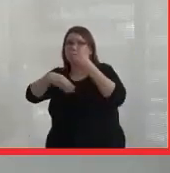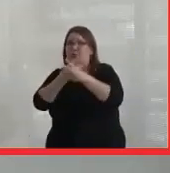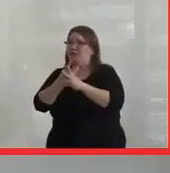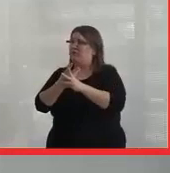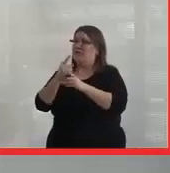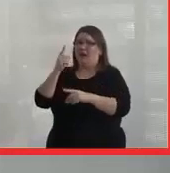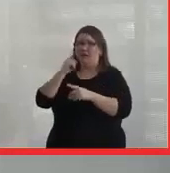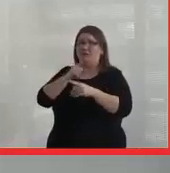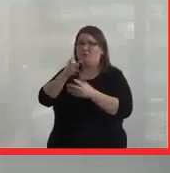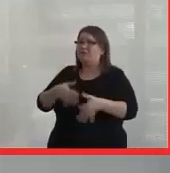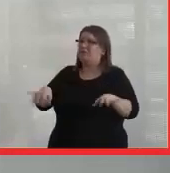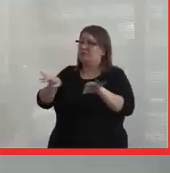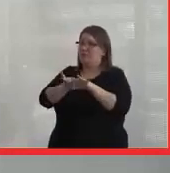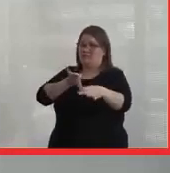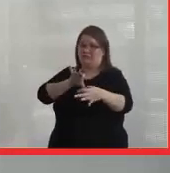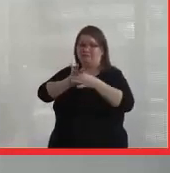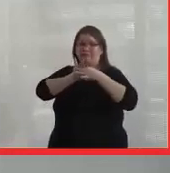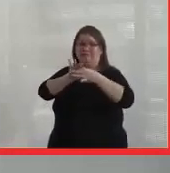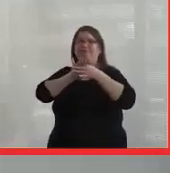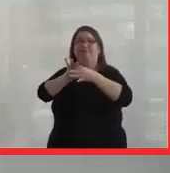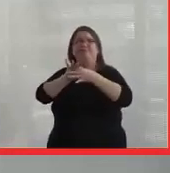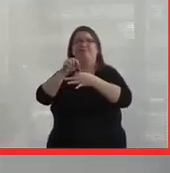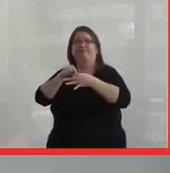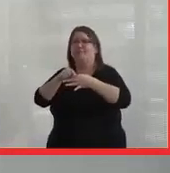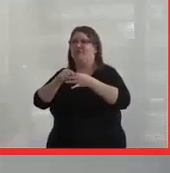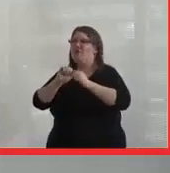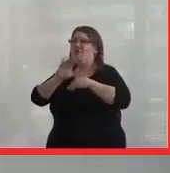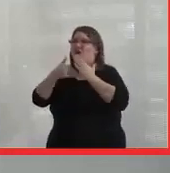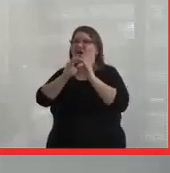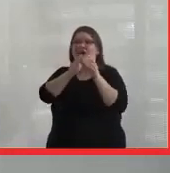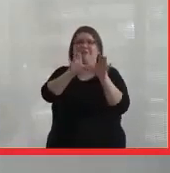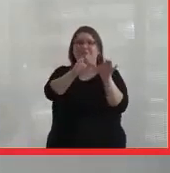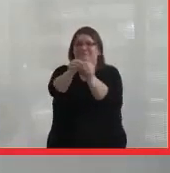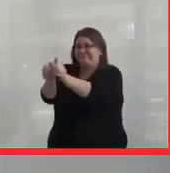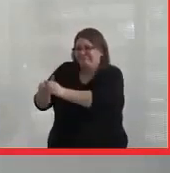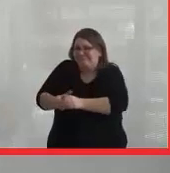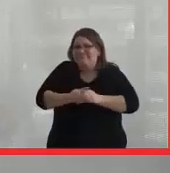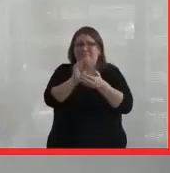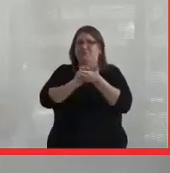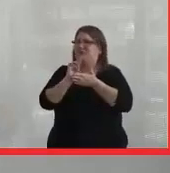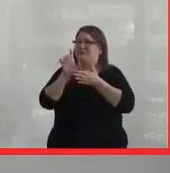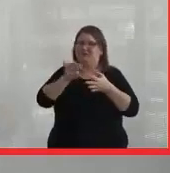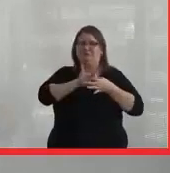I think it's really important to build relationships across every sector of the university,